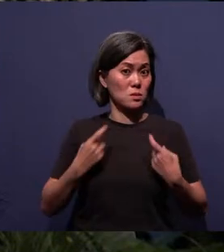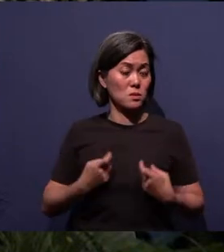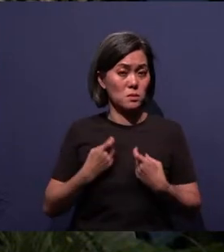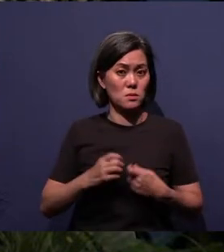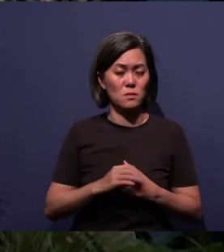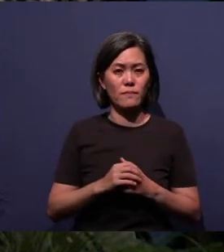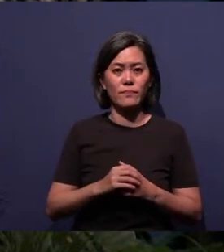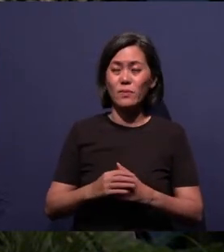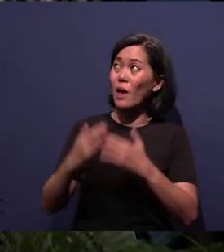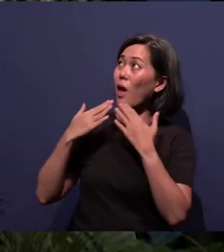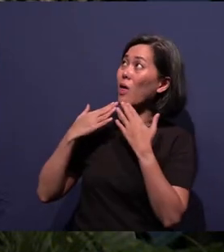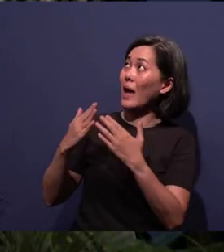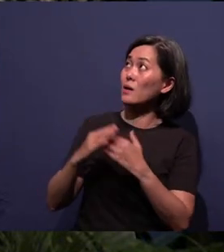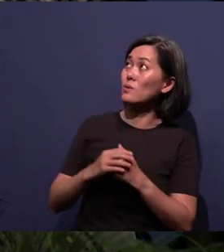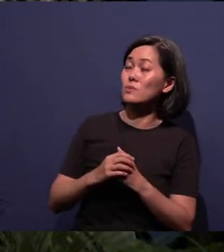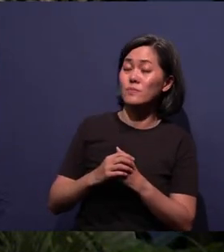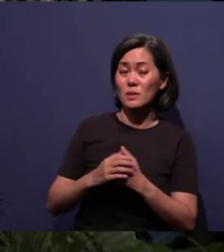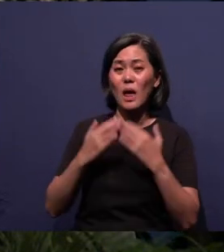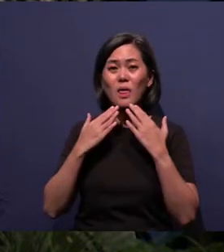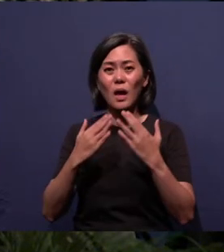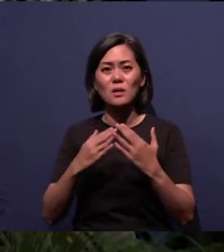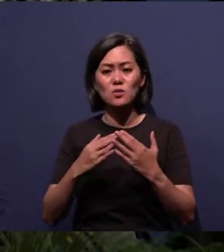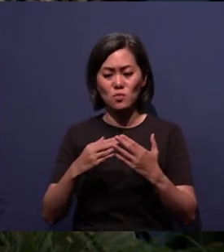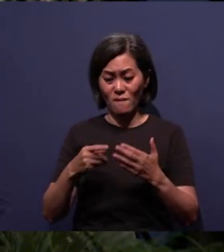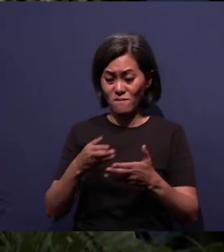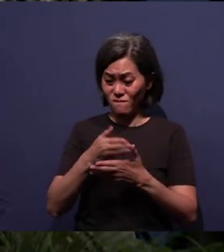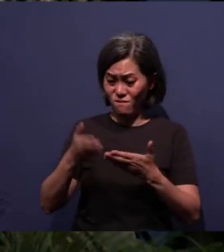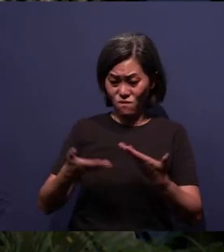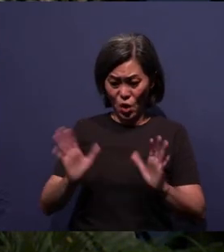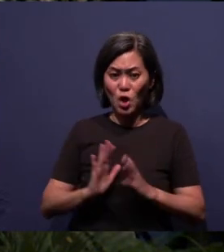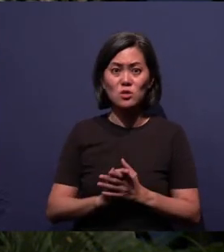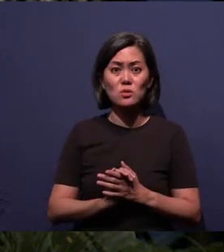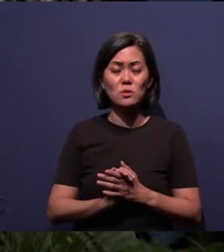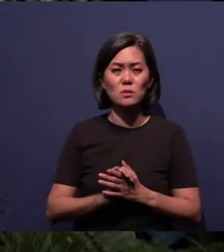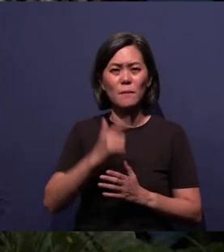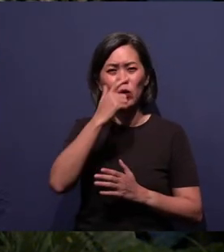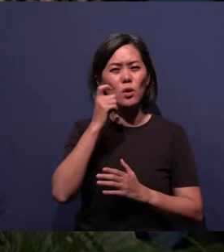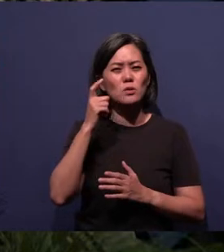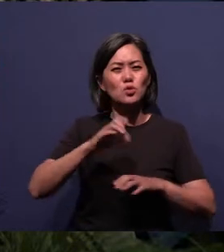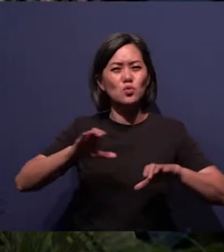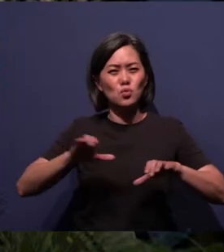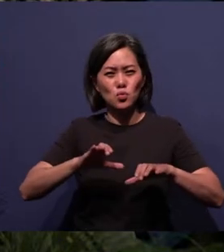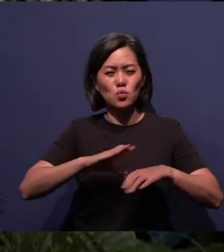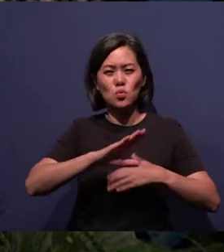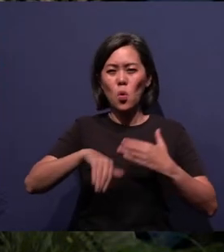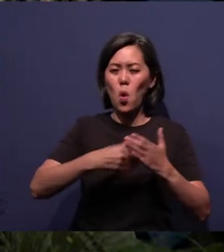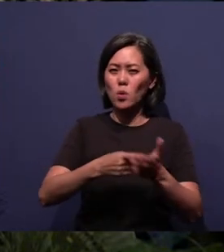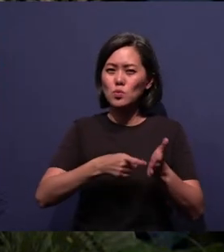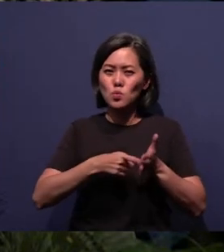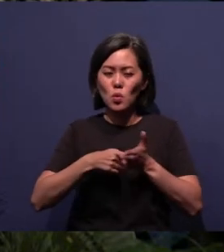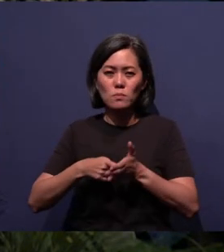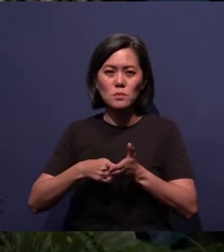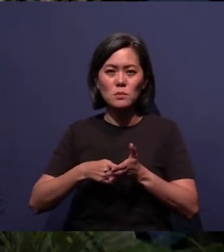And thank You Lord, it is finished because He has fulfilled the requirements so that our sins can be forgiven.